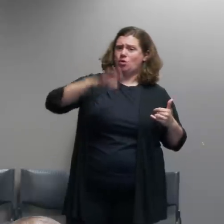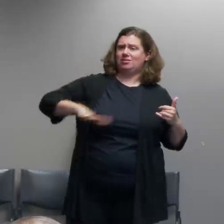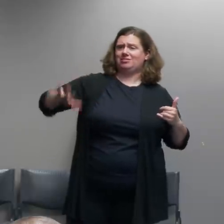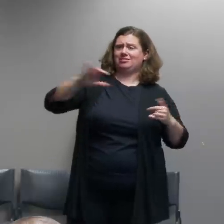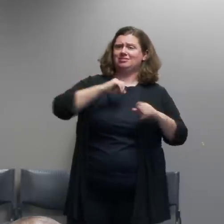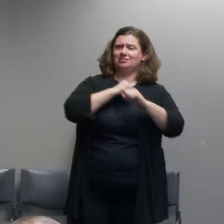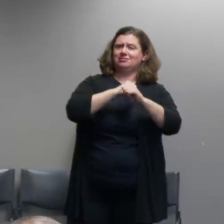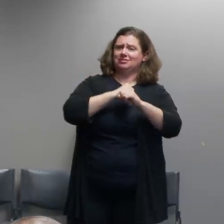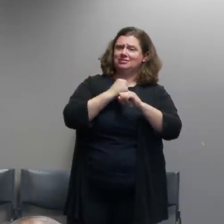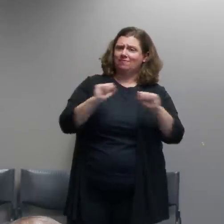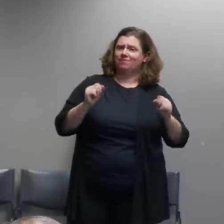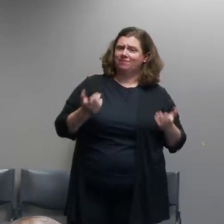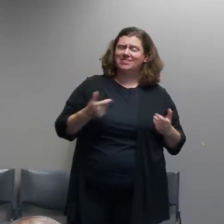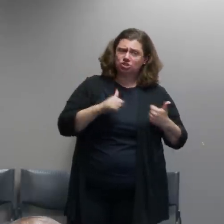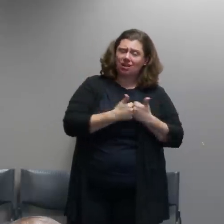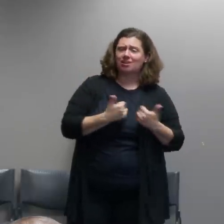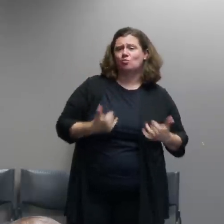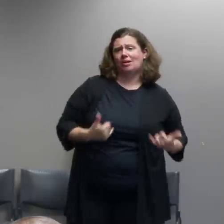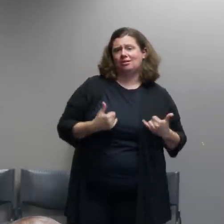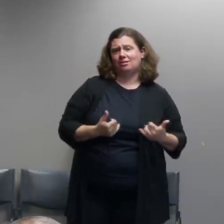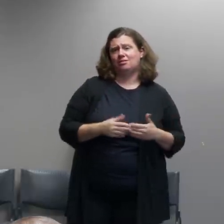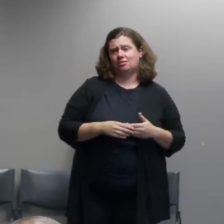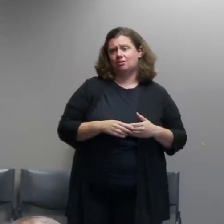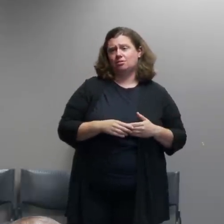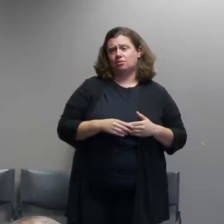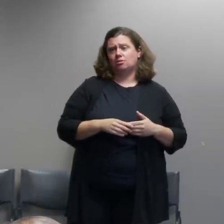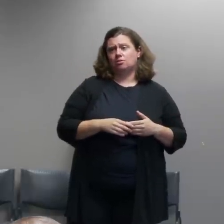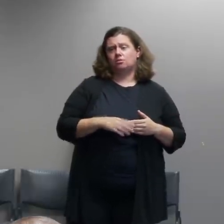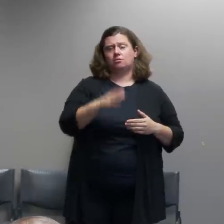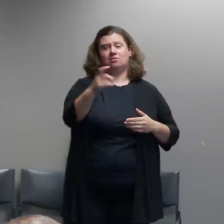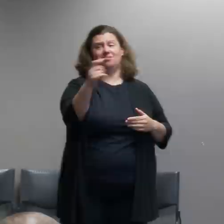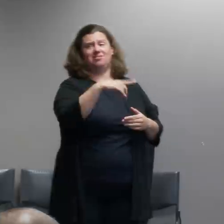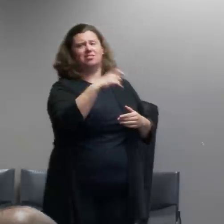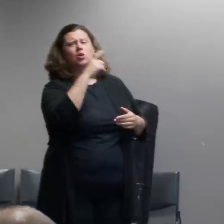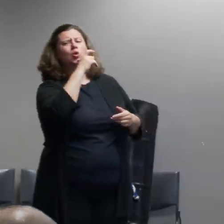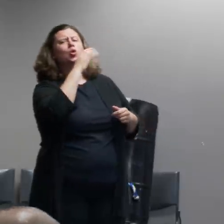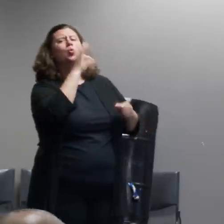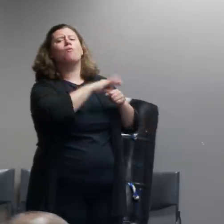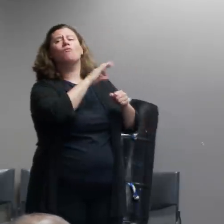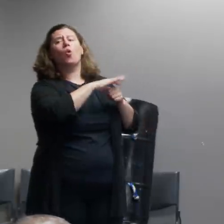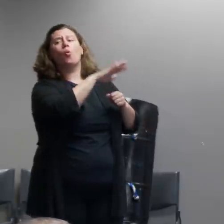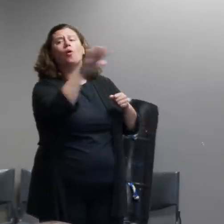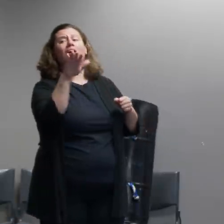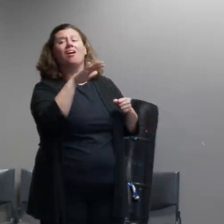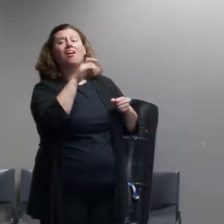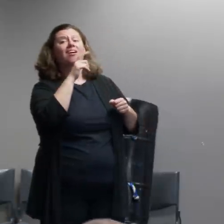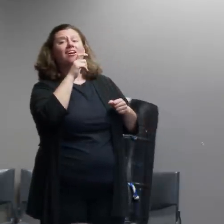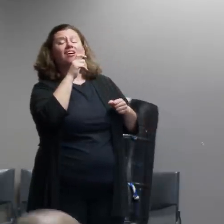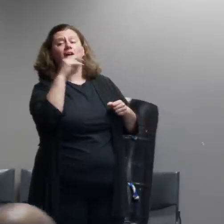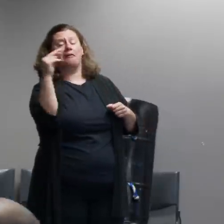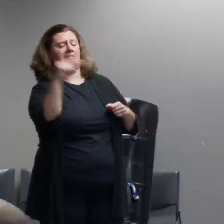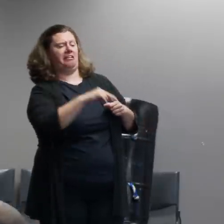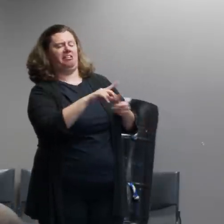what would your message be to some of the elected officials that have been very critical of portland police's response so far